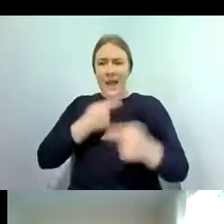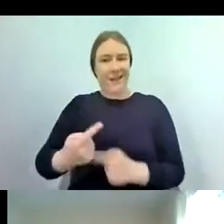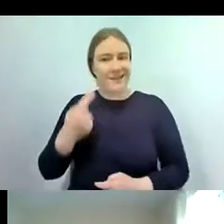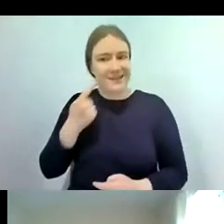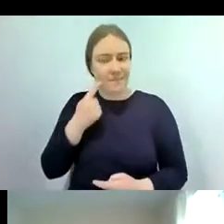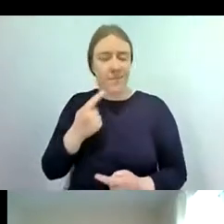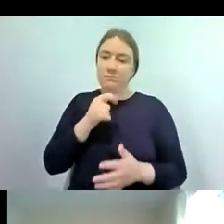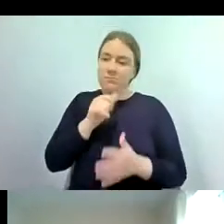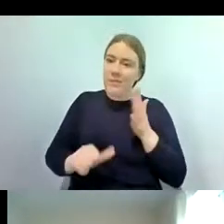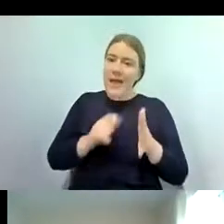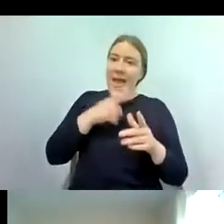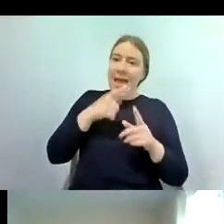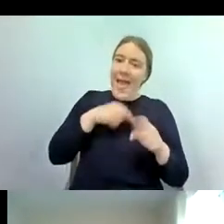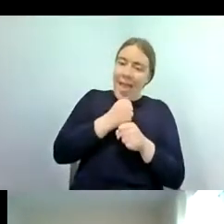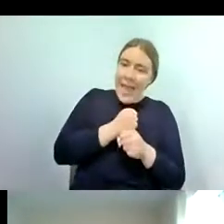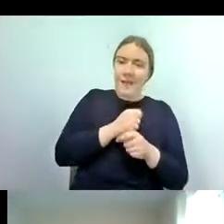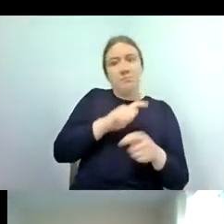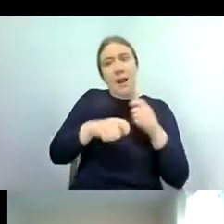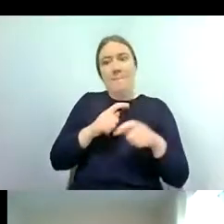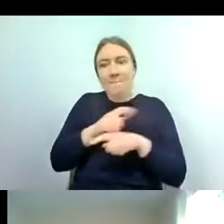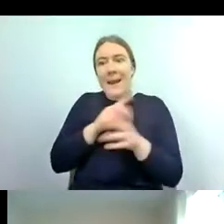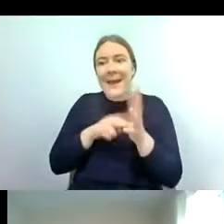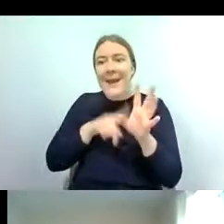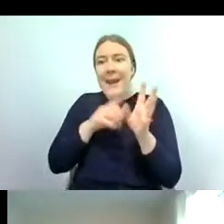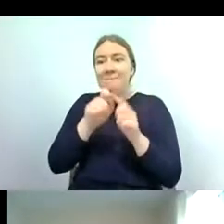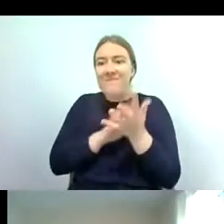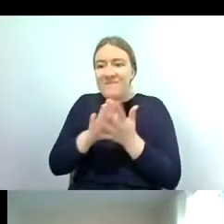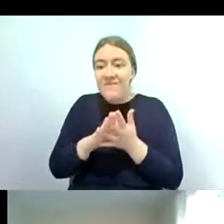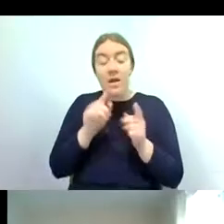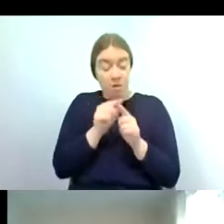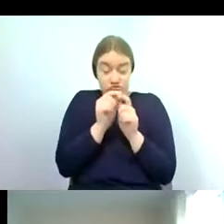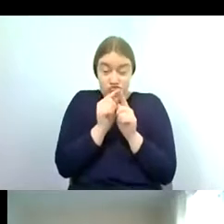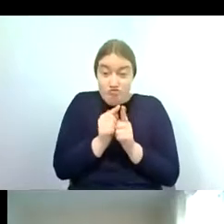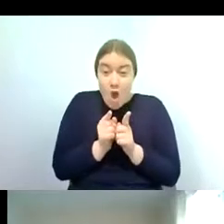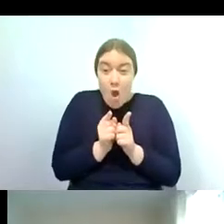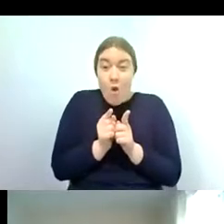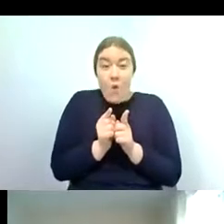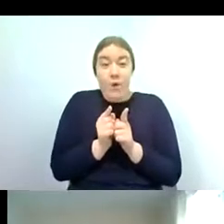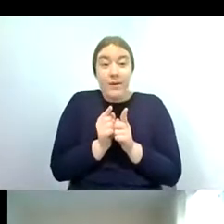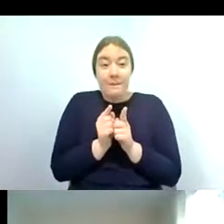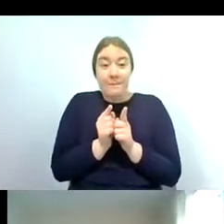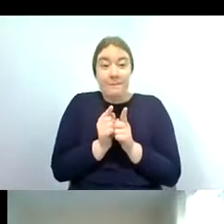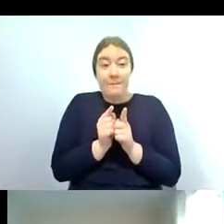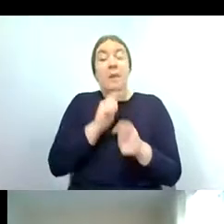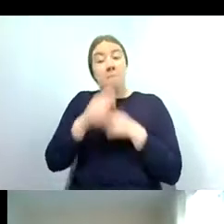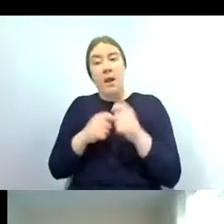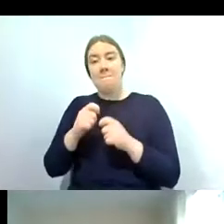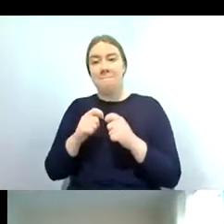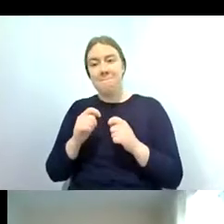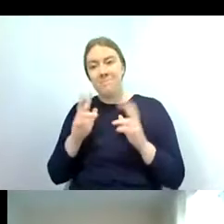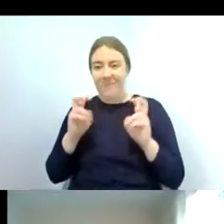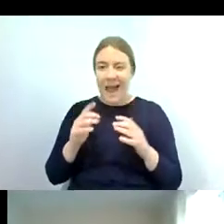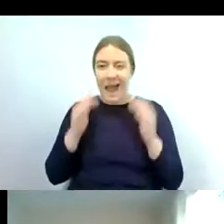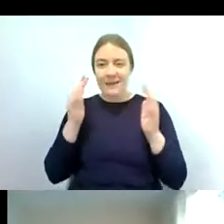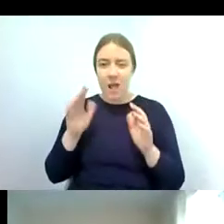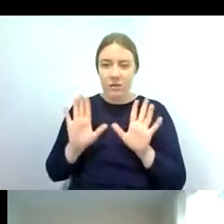these hatch out into nymphs these nymphs grow and eventually um emerge into adults so the nymphs